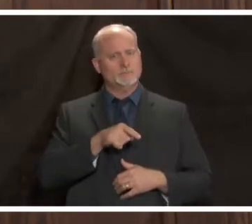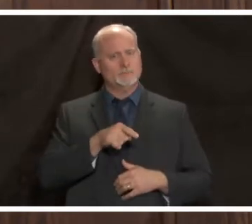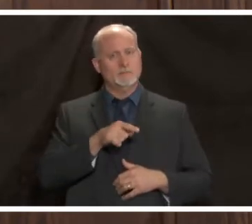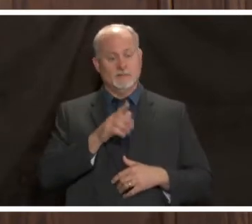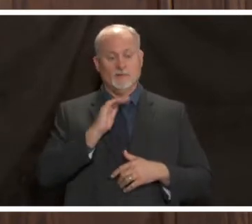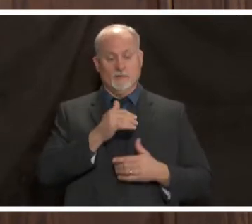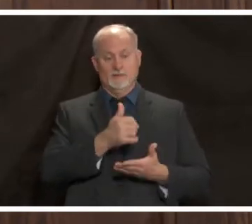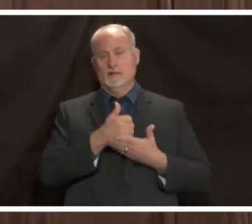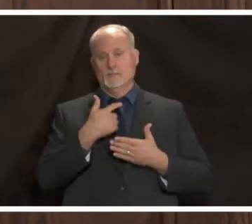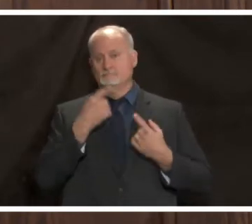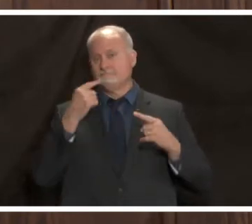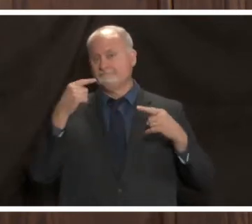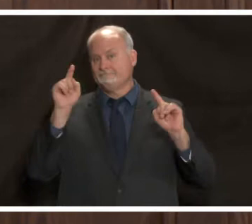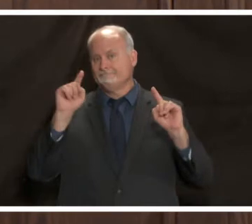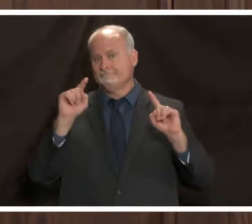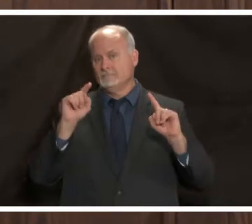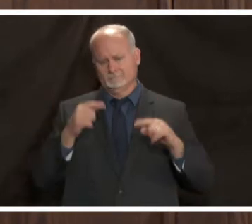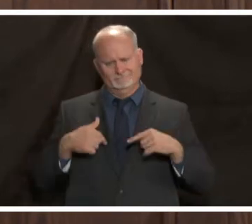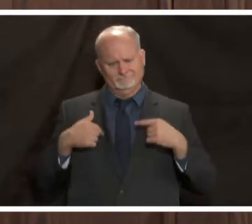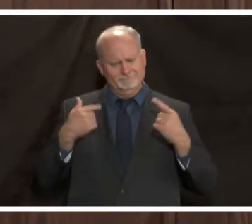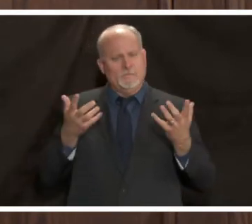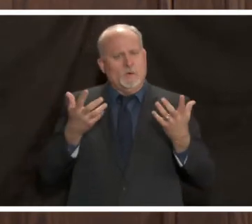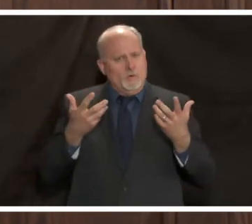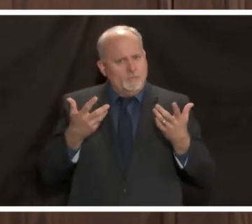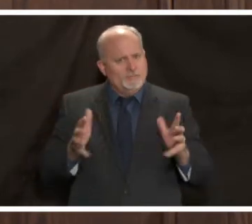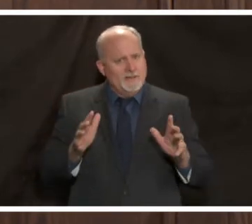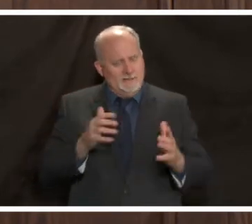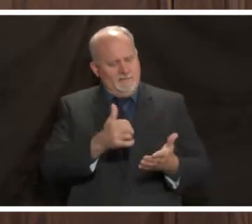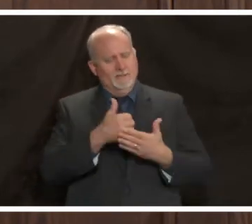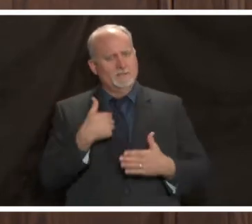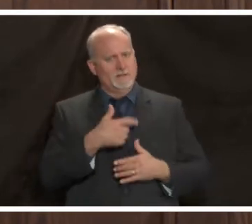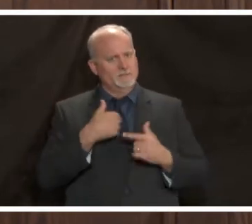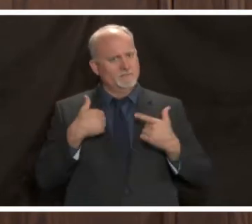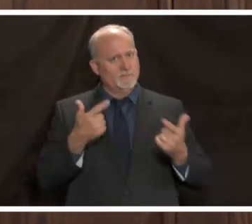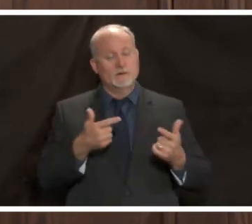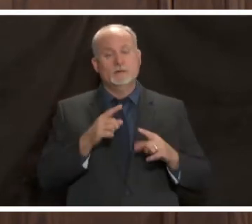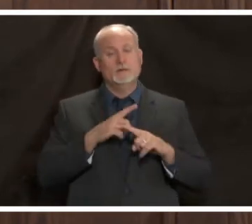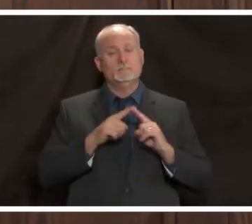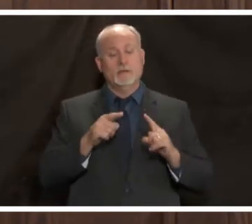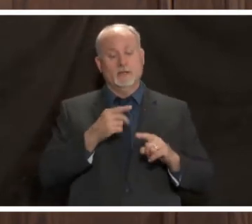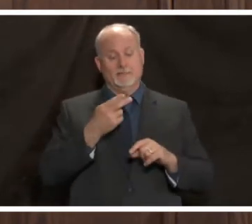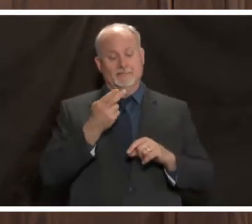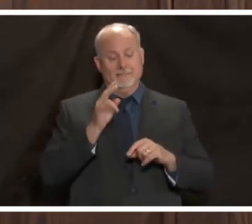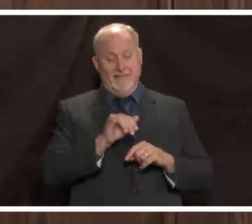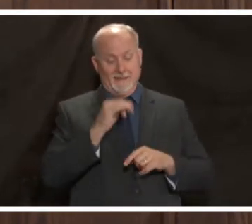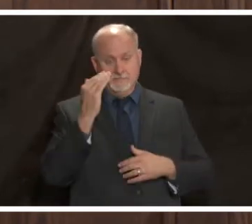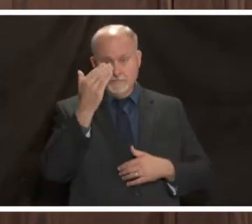pull us through this and it already is but on top of that is applying that knowledge as i just said